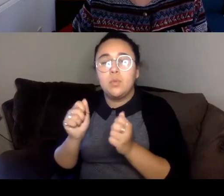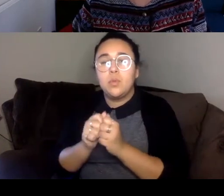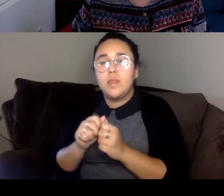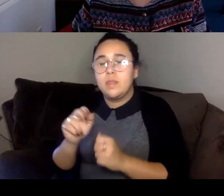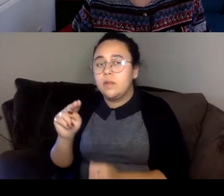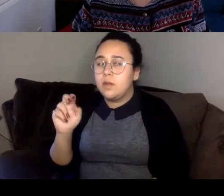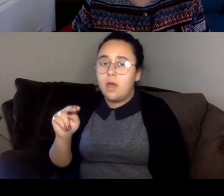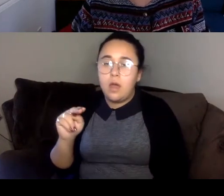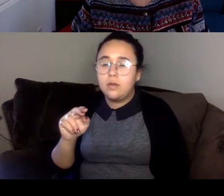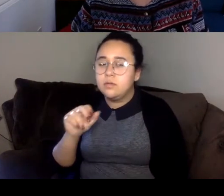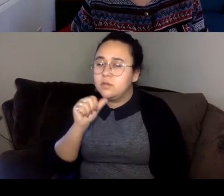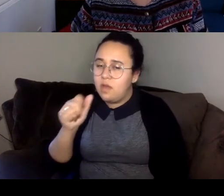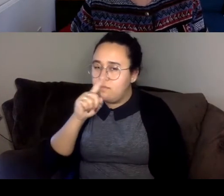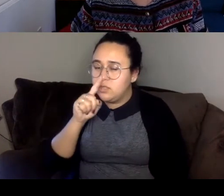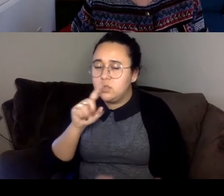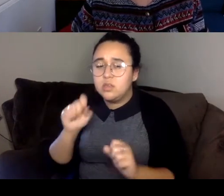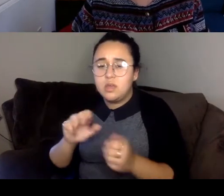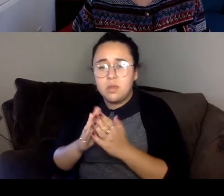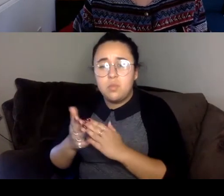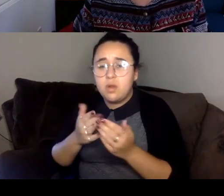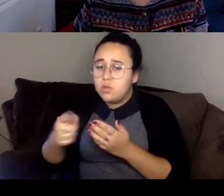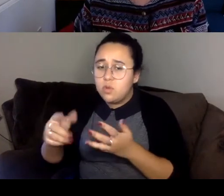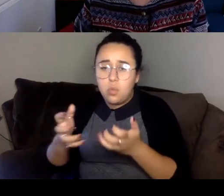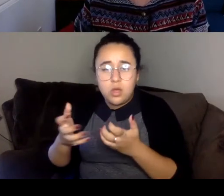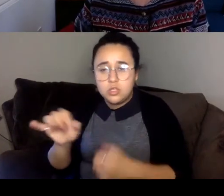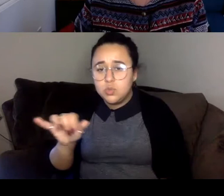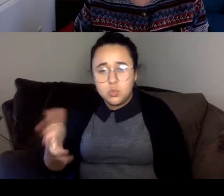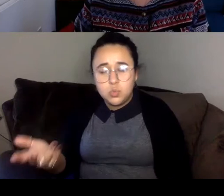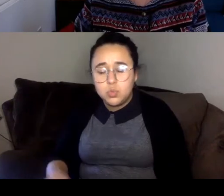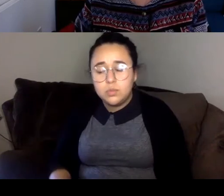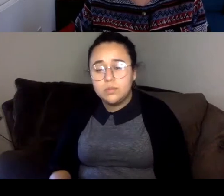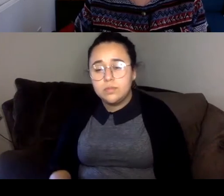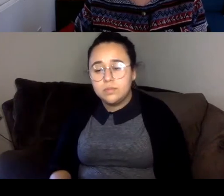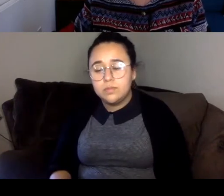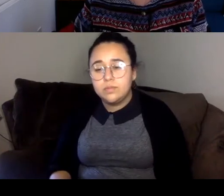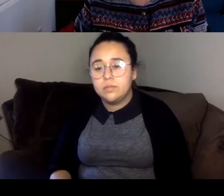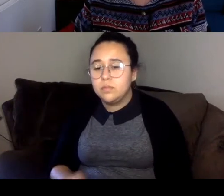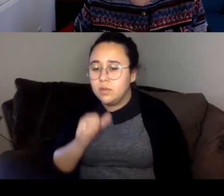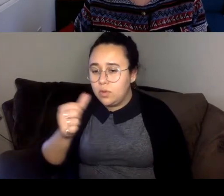it can be whatever you want to be also, you know, and I don't think that, yeah, I don't